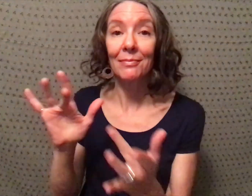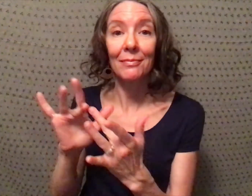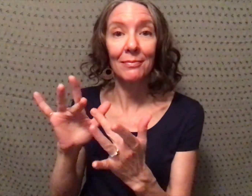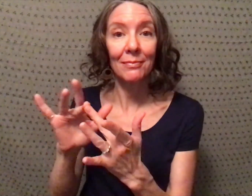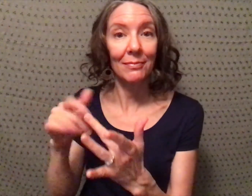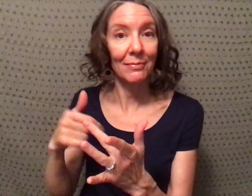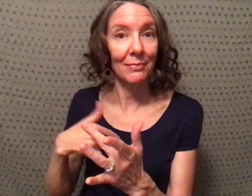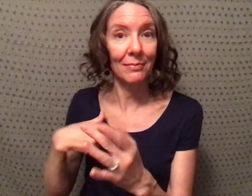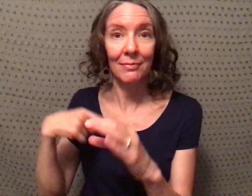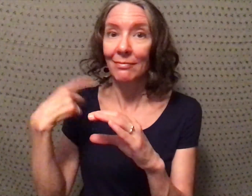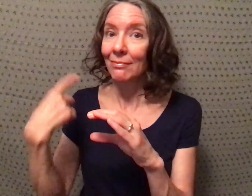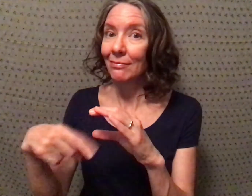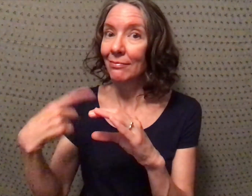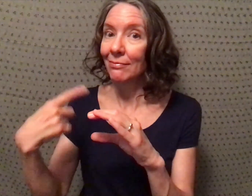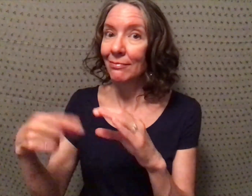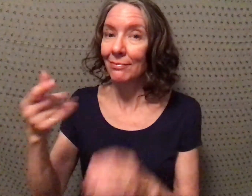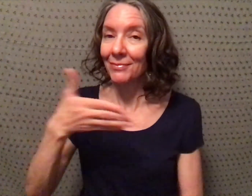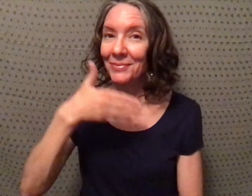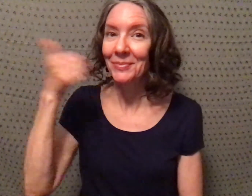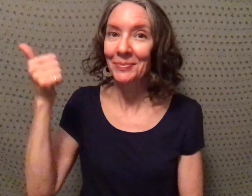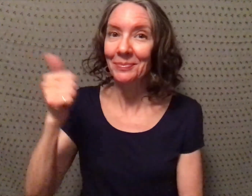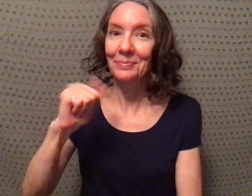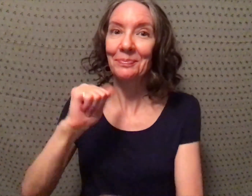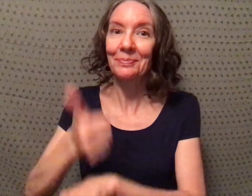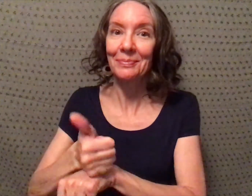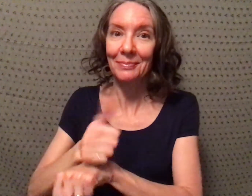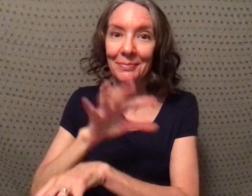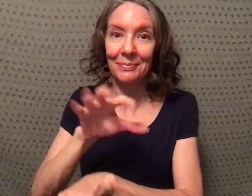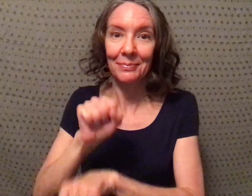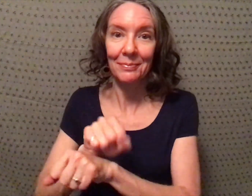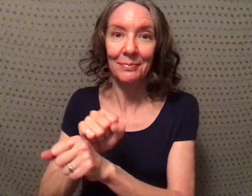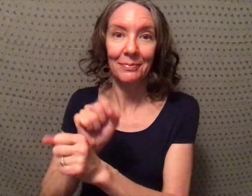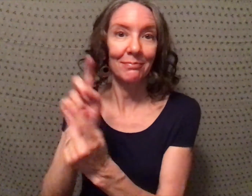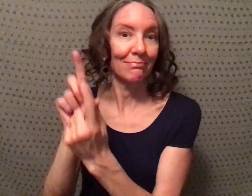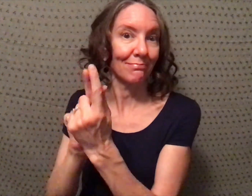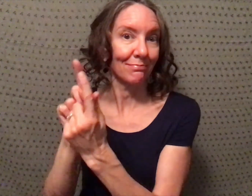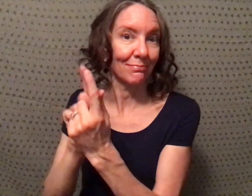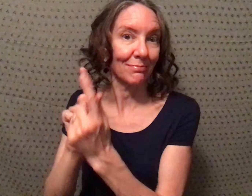You can contact me through email that's the best way to set up an appointment to